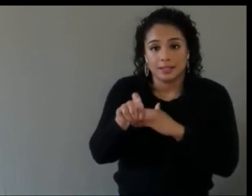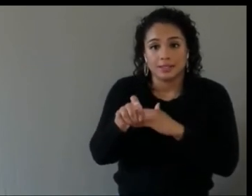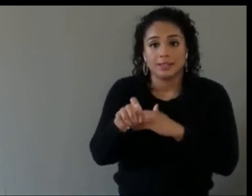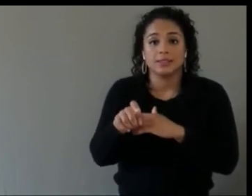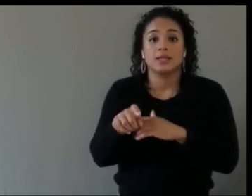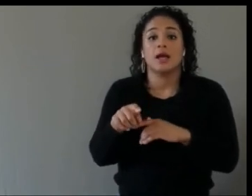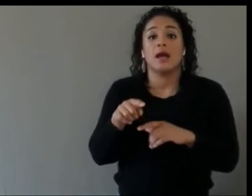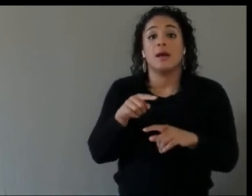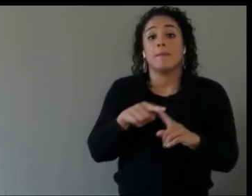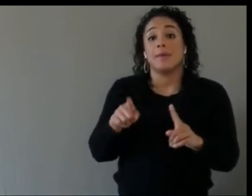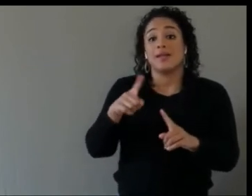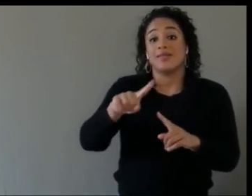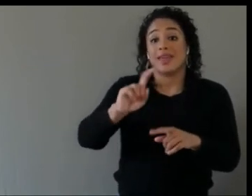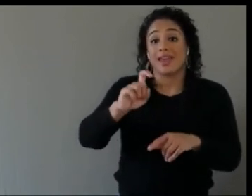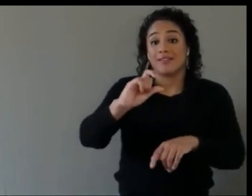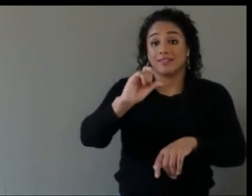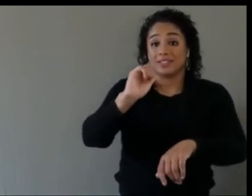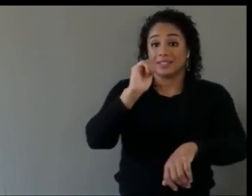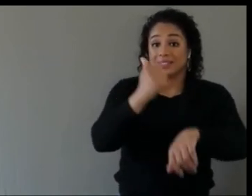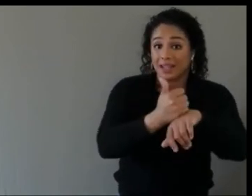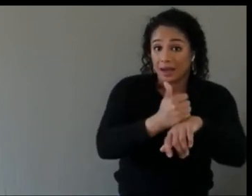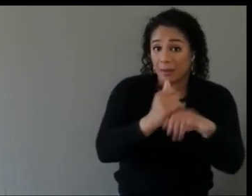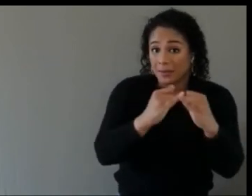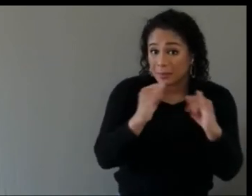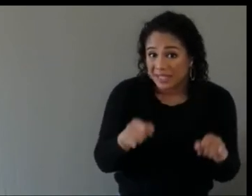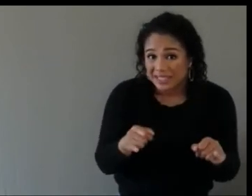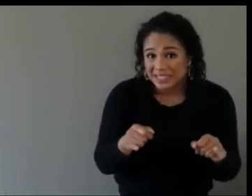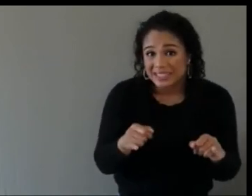engage with people where they've got someone else in the house that can help move that,